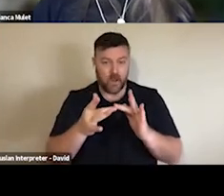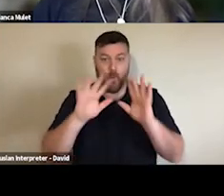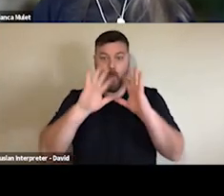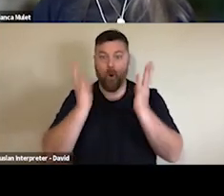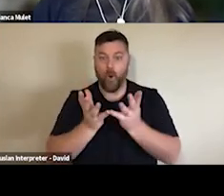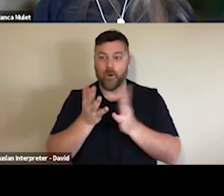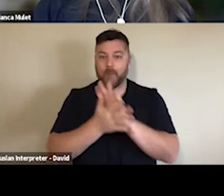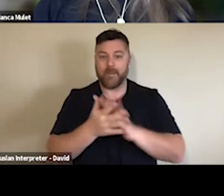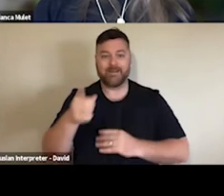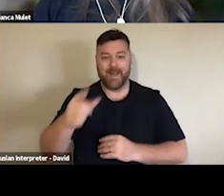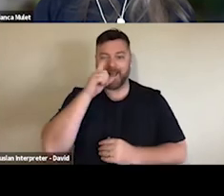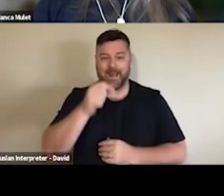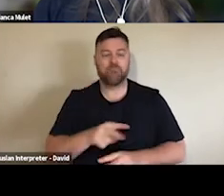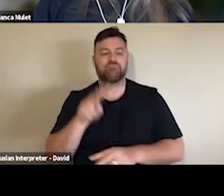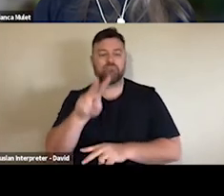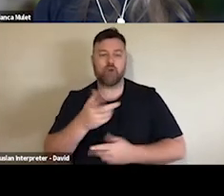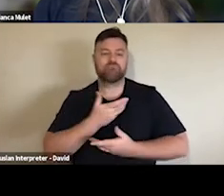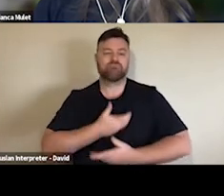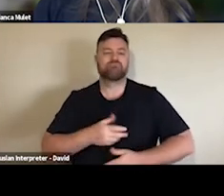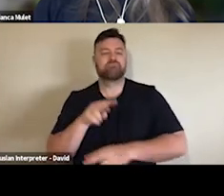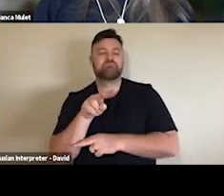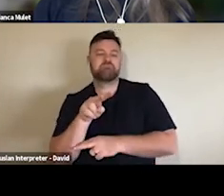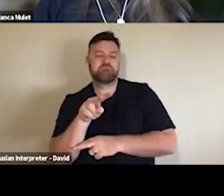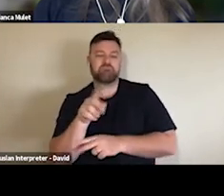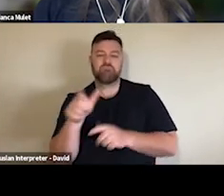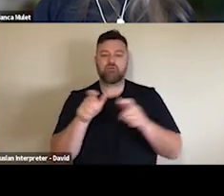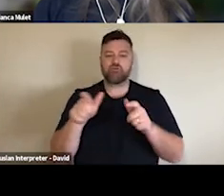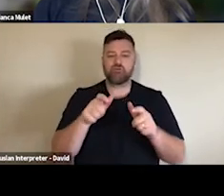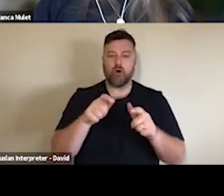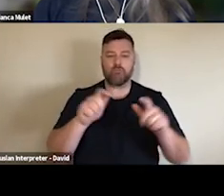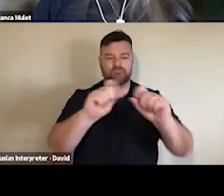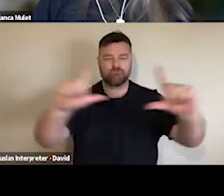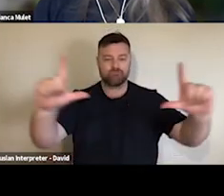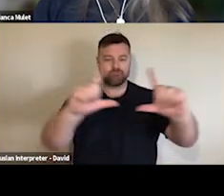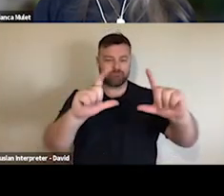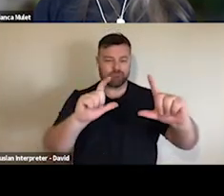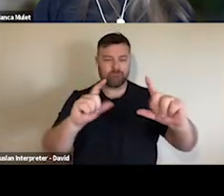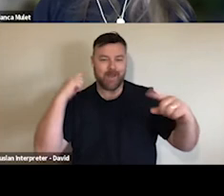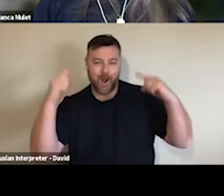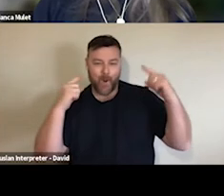organisations in rural communities that don't have access to live performances. Going to venues for digital programs, you know, we're just thinking of digital as at